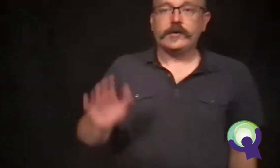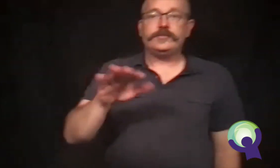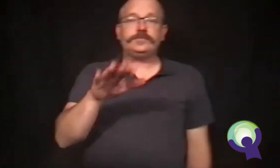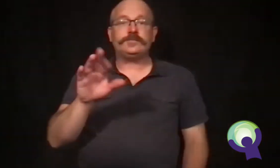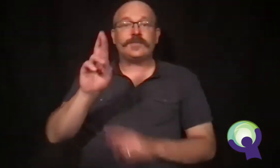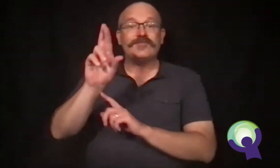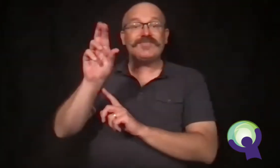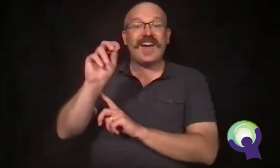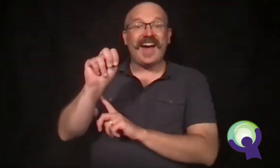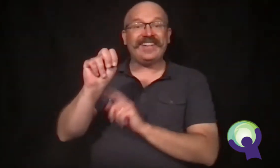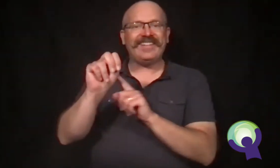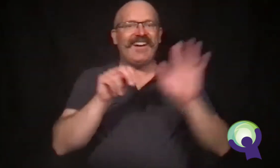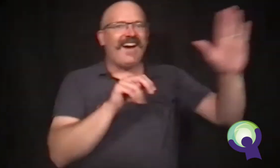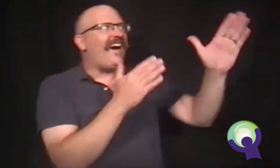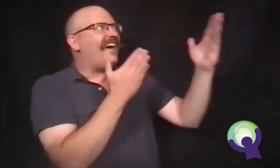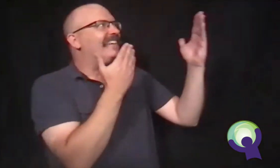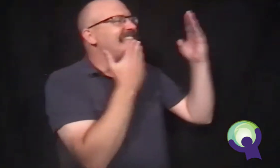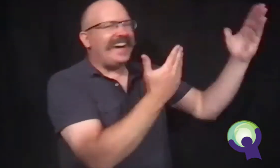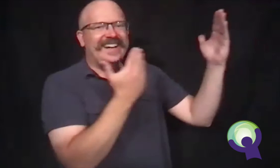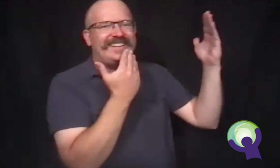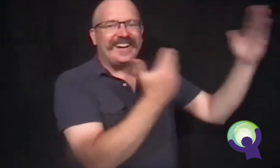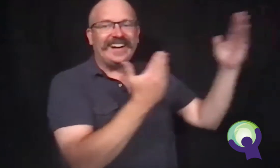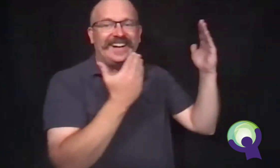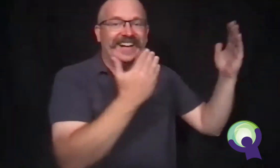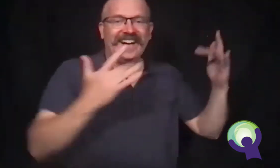Ron smiled. "Thank you," he said.